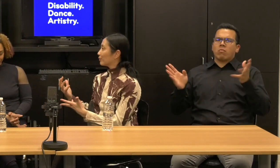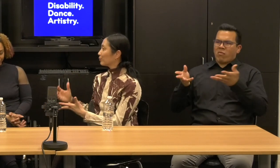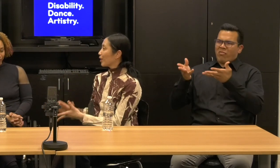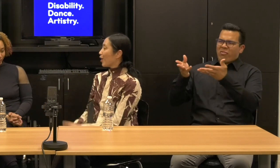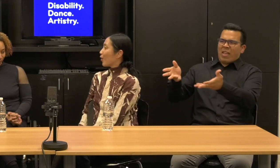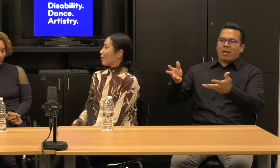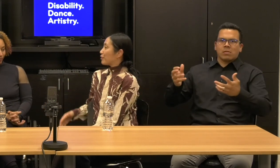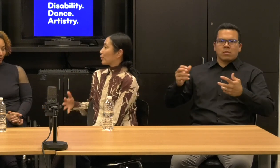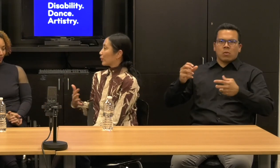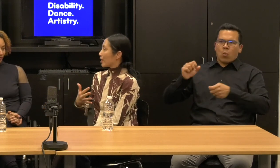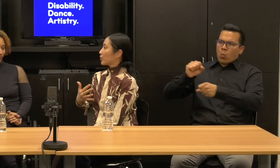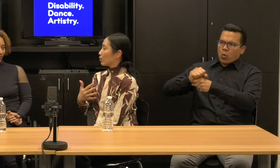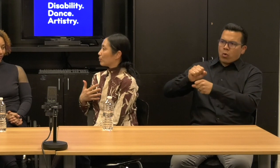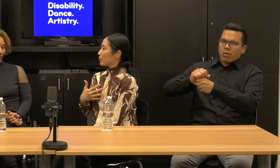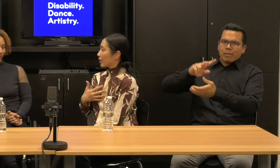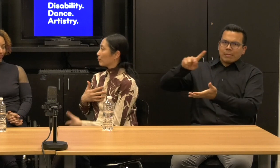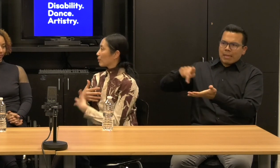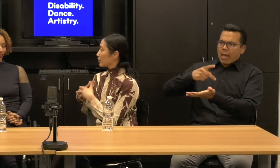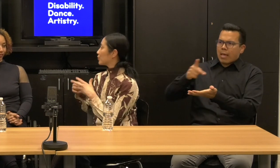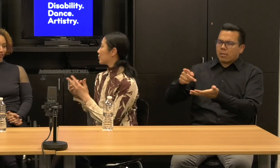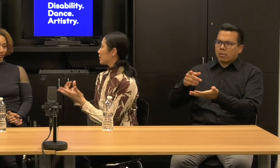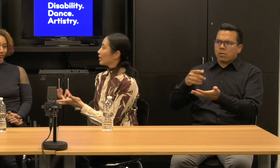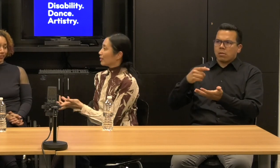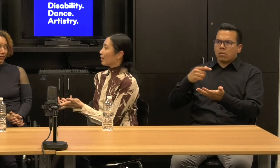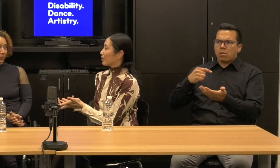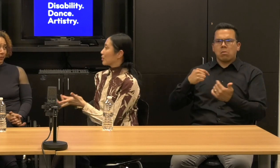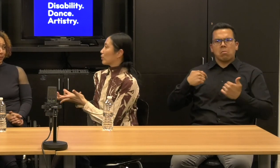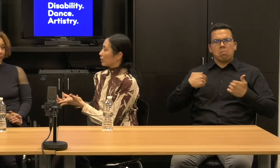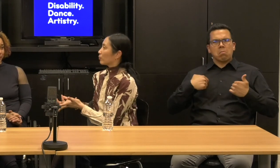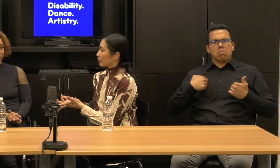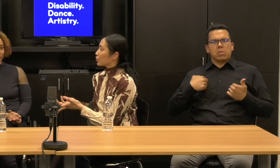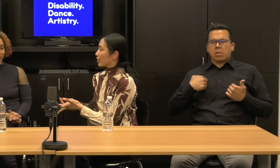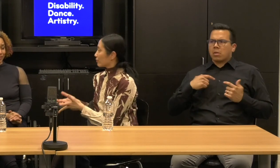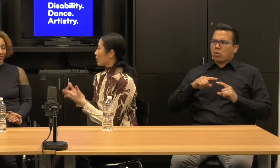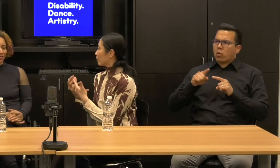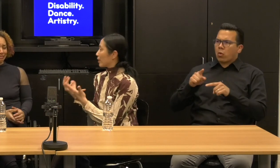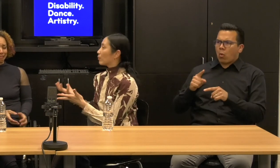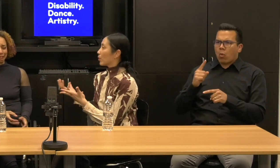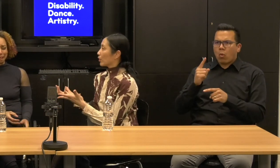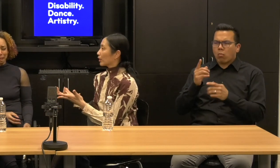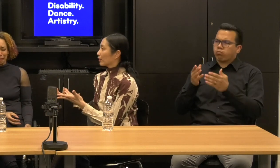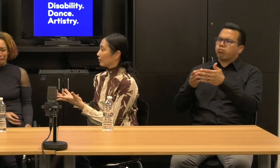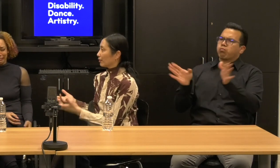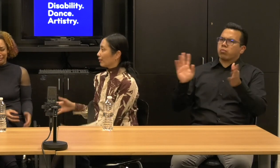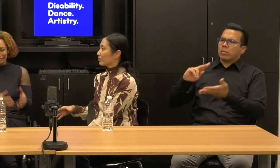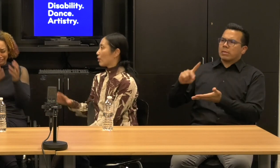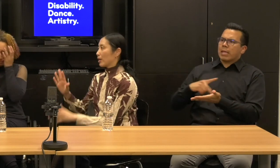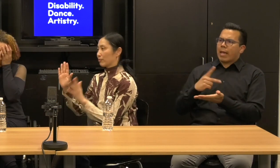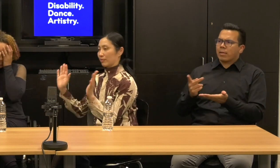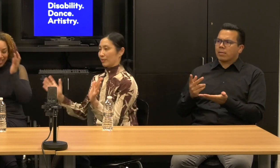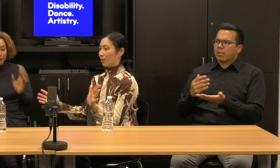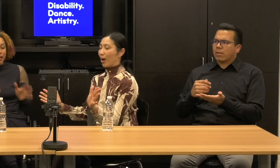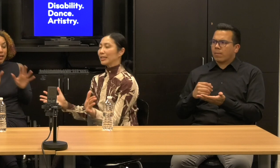oh, I feel good as a human being. I'm coming to see someone in a wheelchair make work. Sorry.